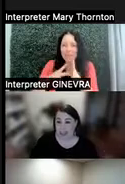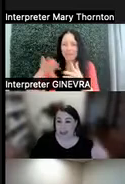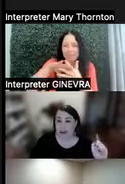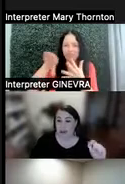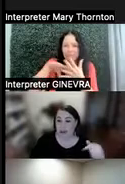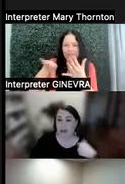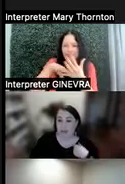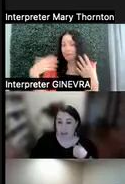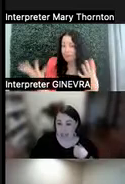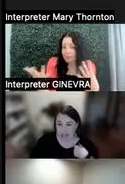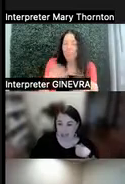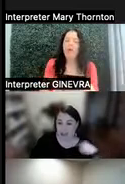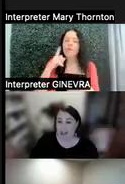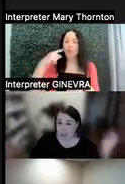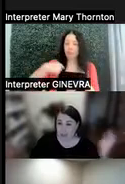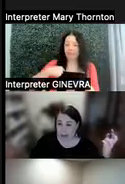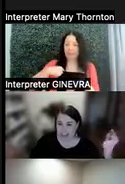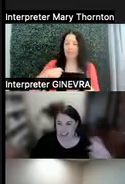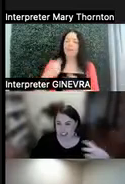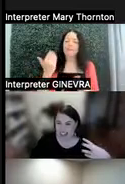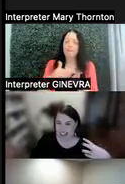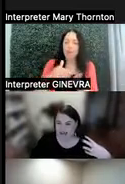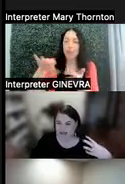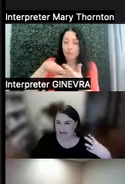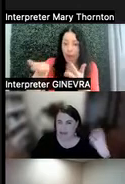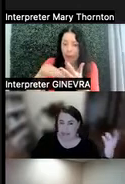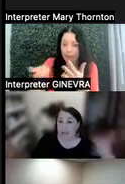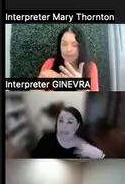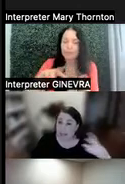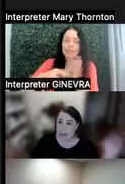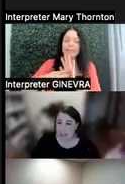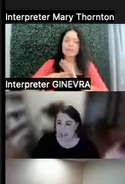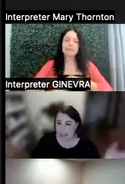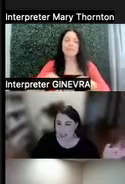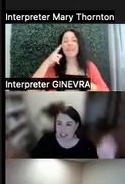So for me, frequent breaks is, if I'm giving a presentation,